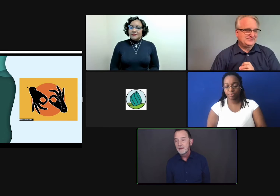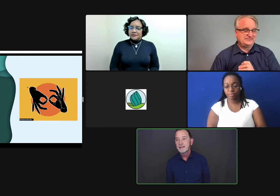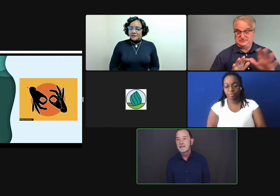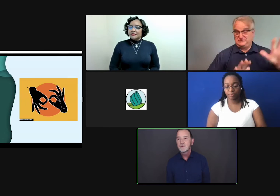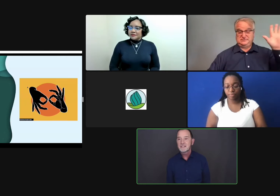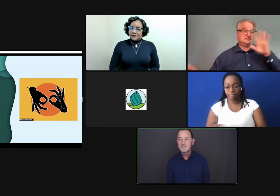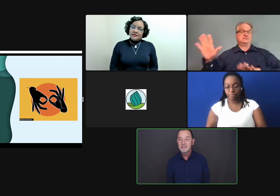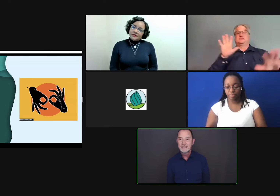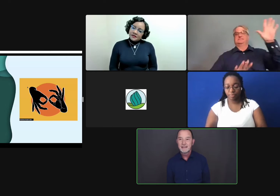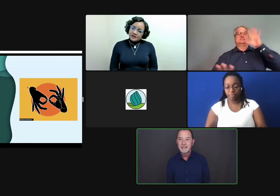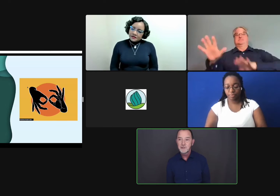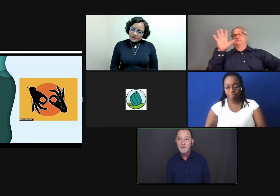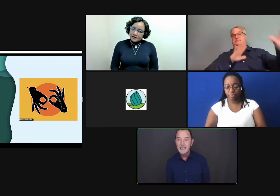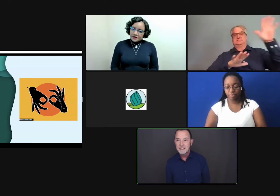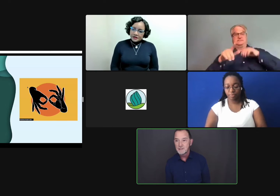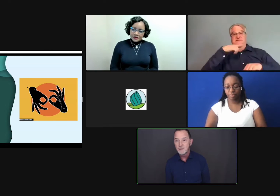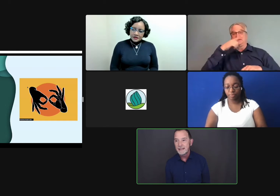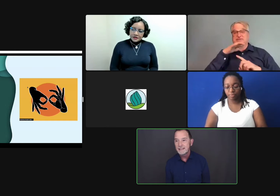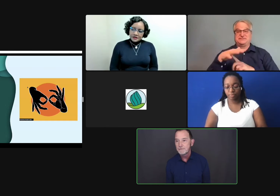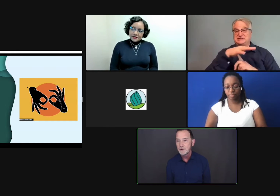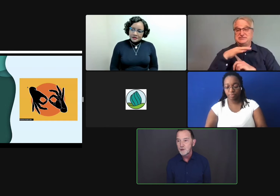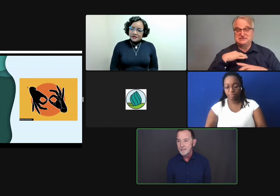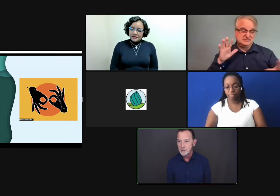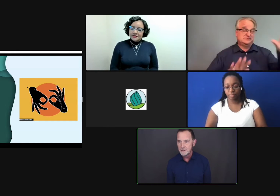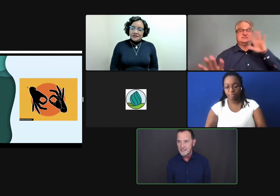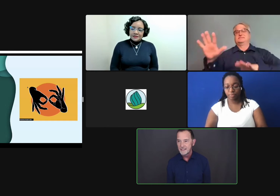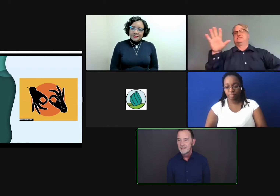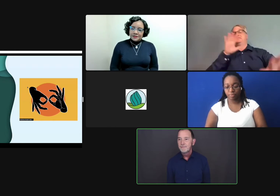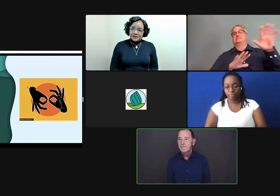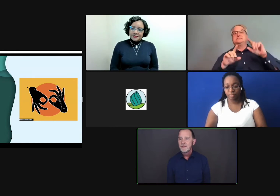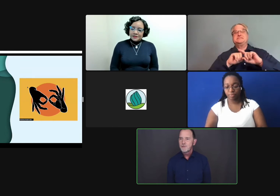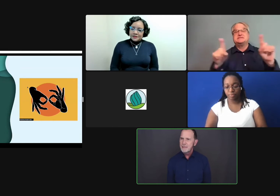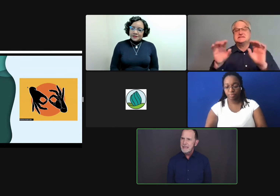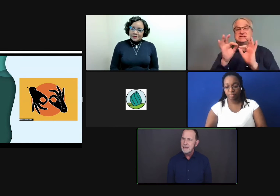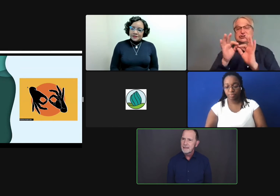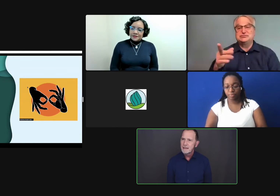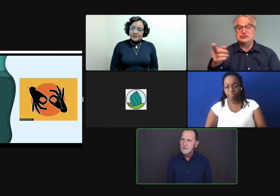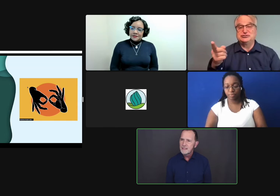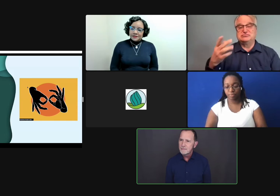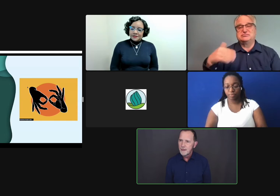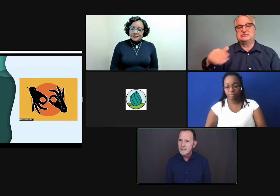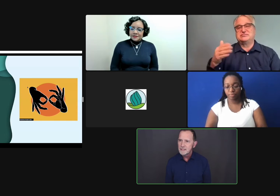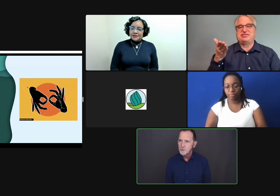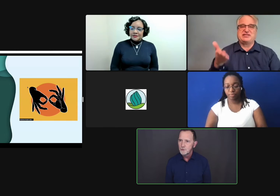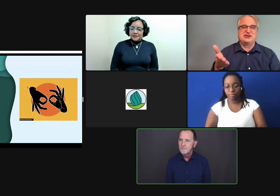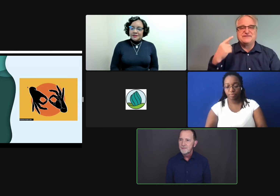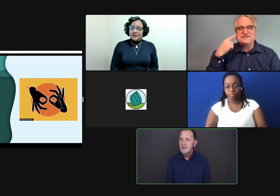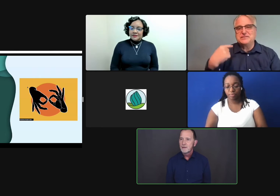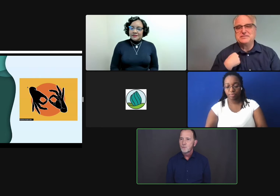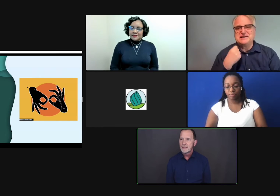And then there was when they hit school age, there was a great need for interpreting services. For me in a hearing public school,